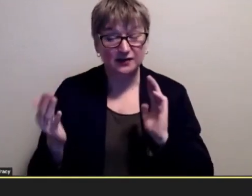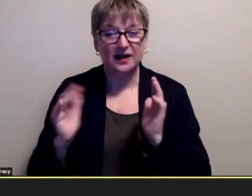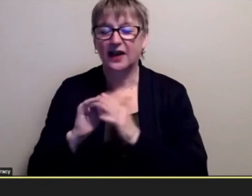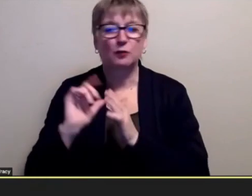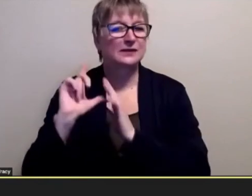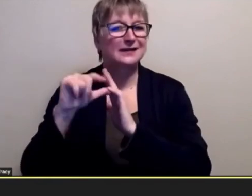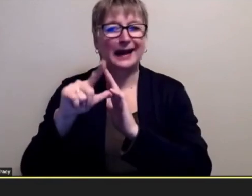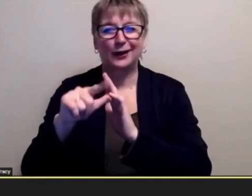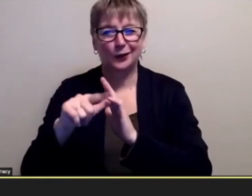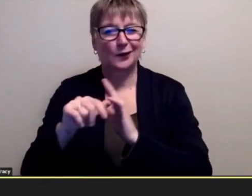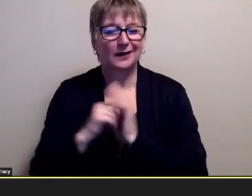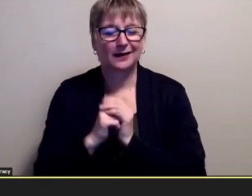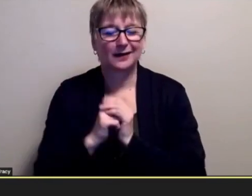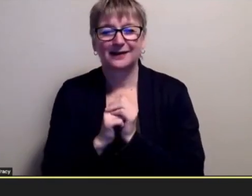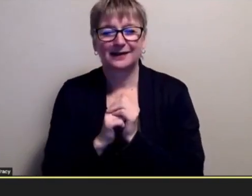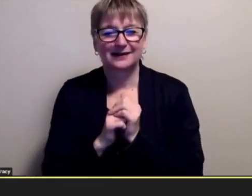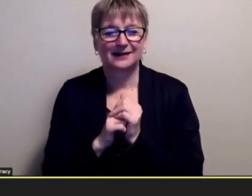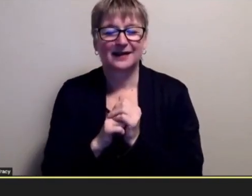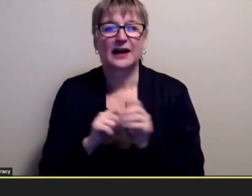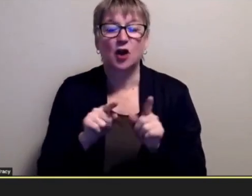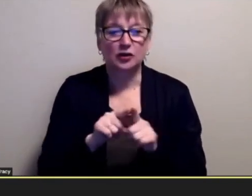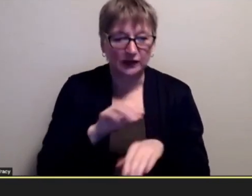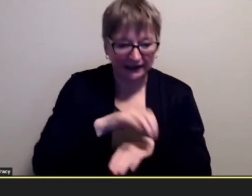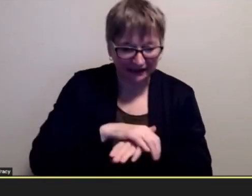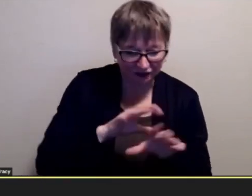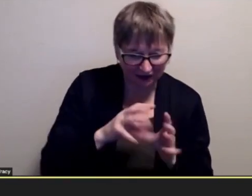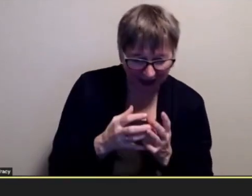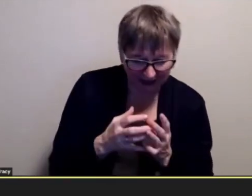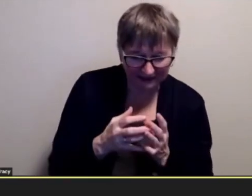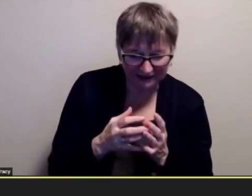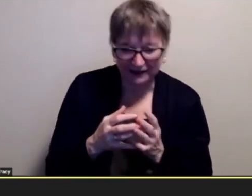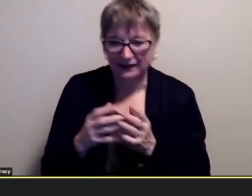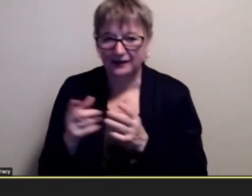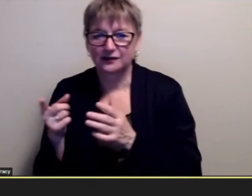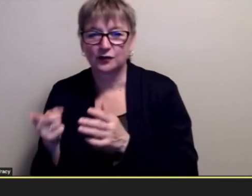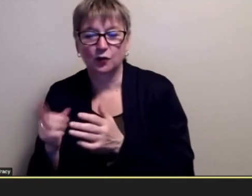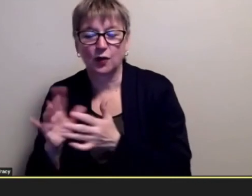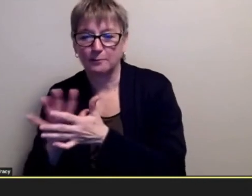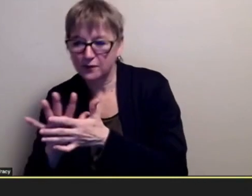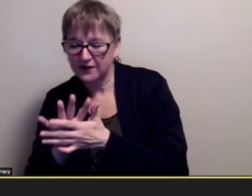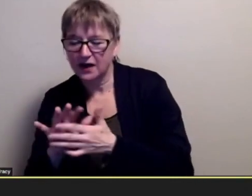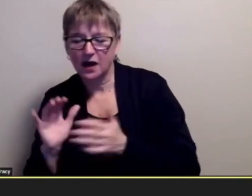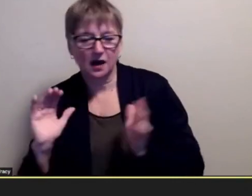from you know uh from english class or to a meet me i saw or i think